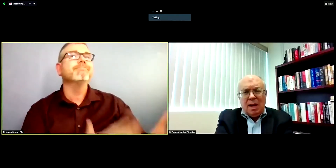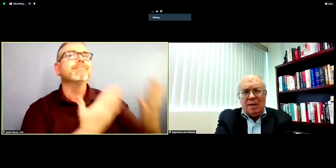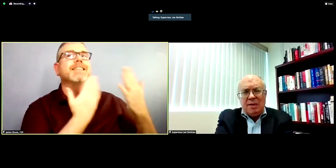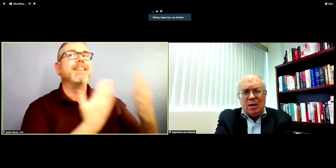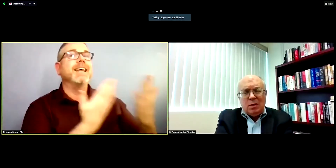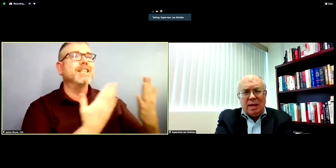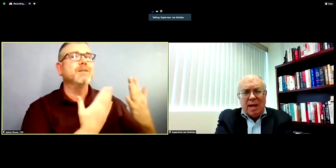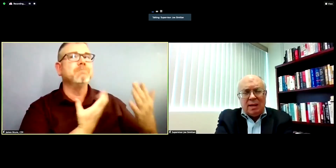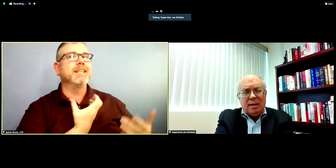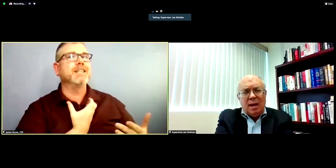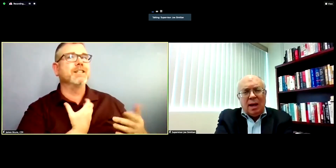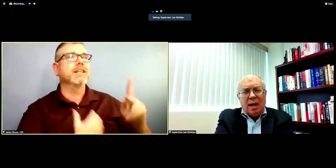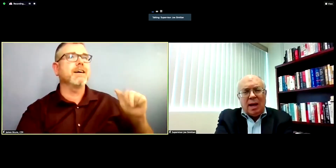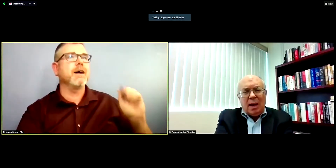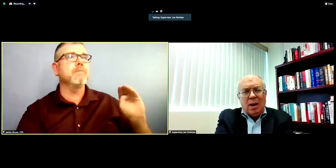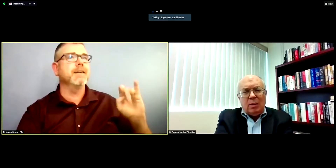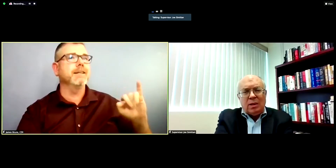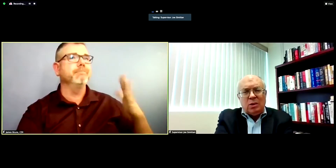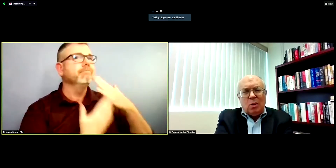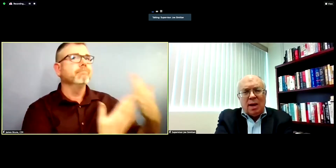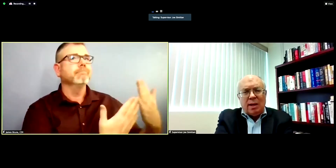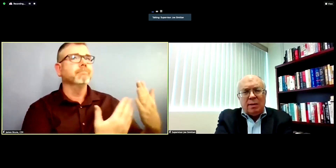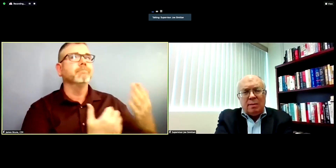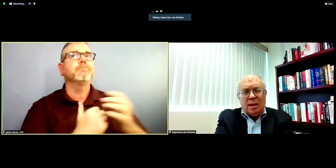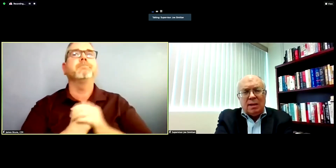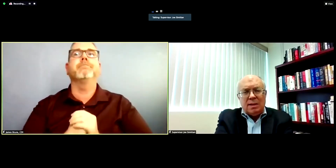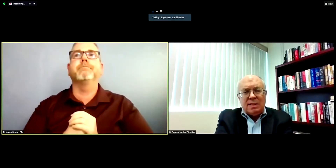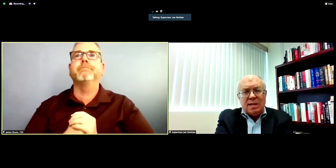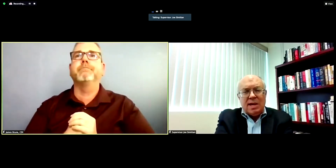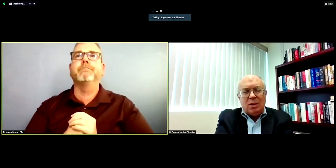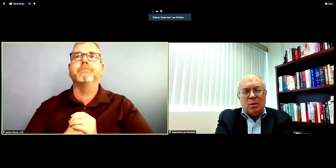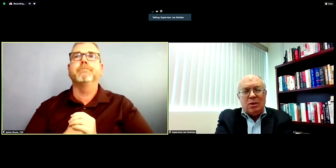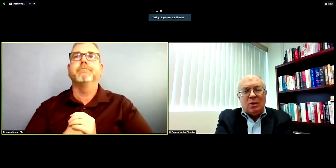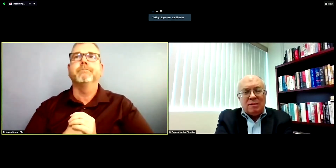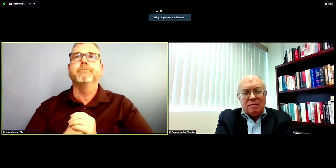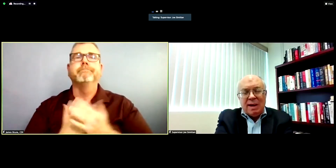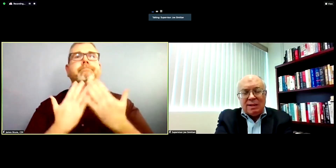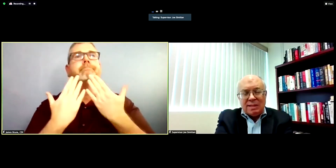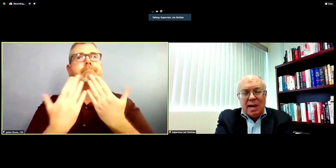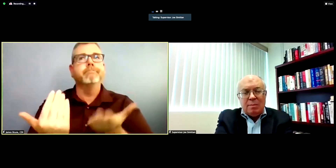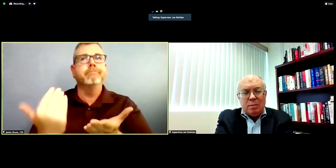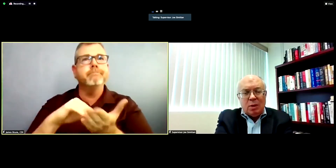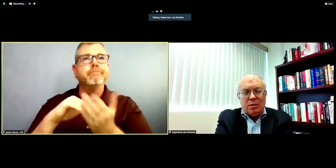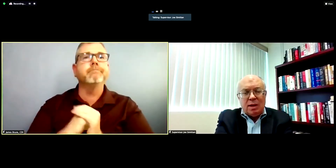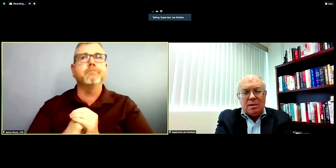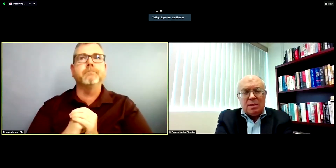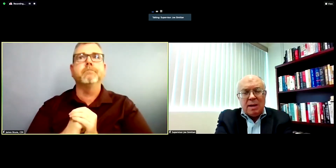uh Thank you again. I i really do want to uh say thank you a third and final time, both uh to the